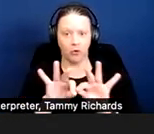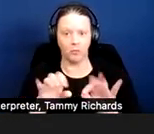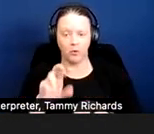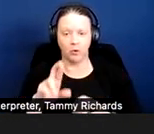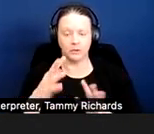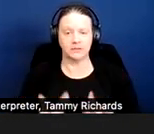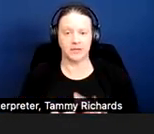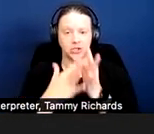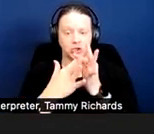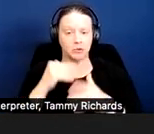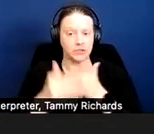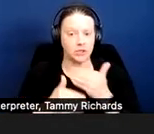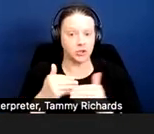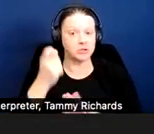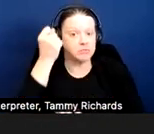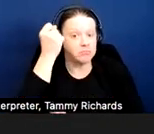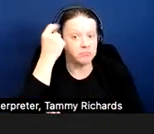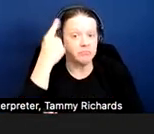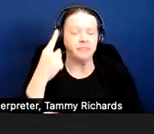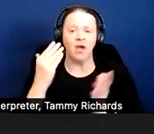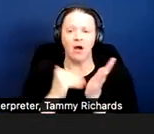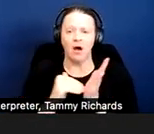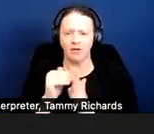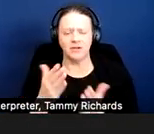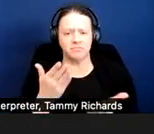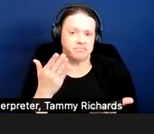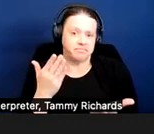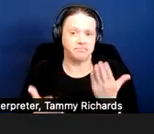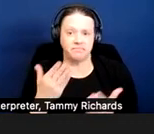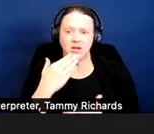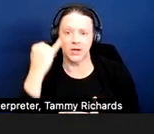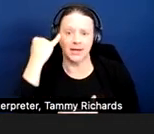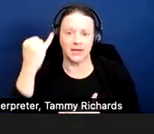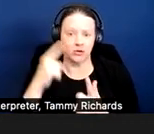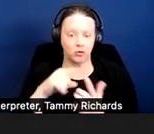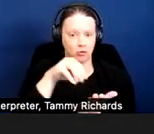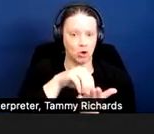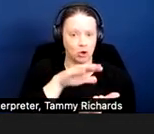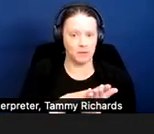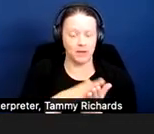Although I'll note that oftentimes, it is a good idea to document accommodation requests